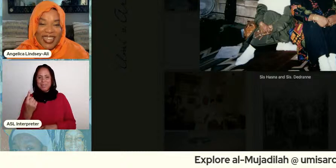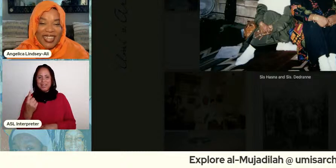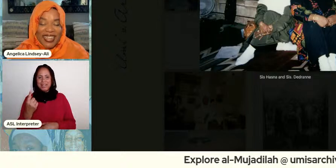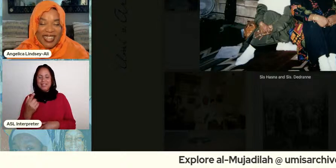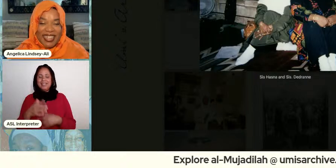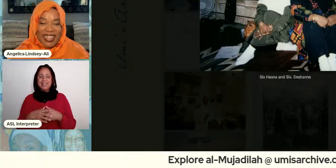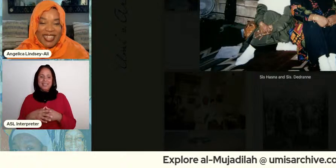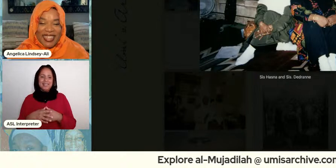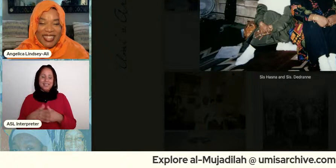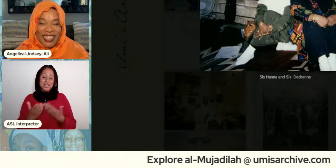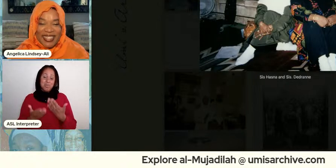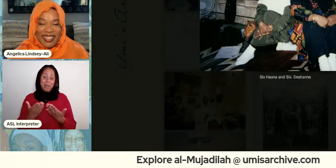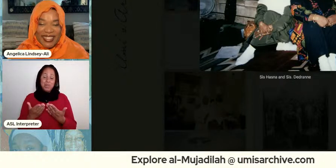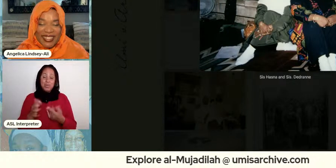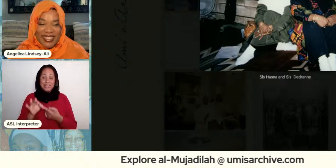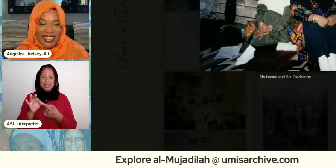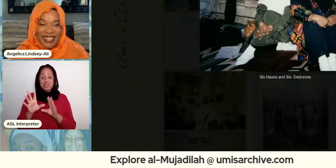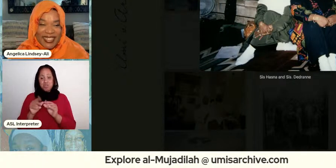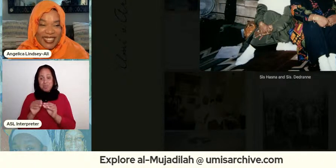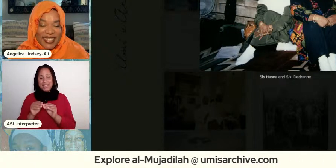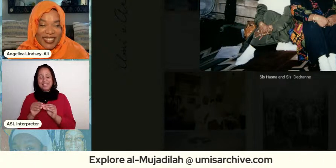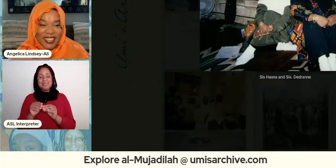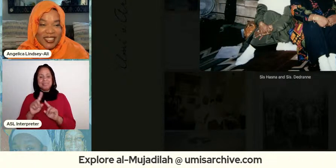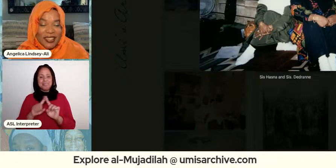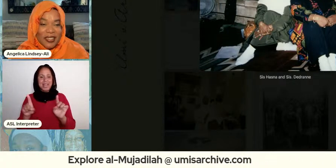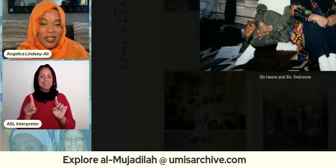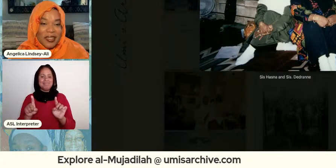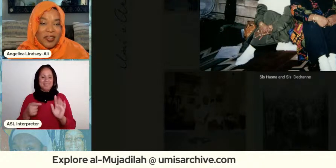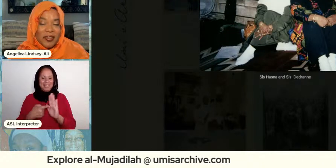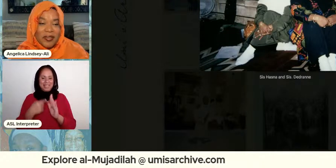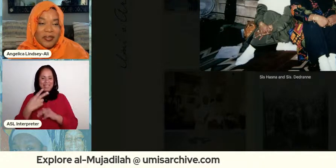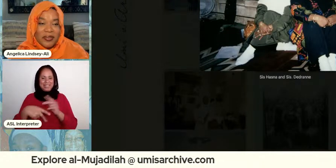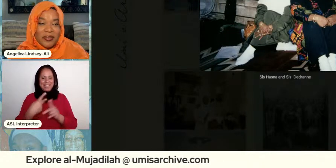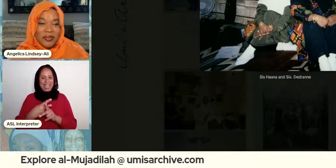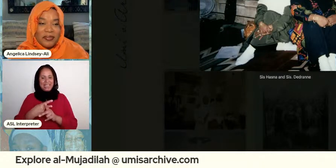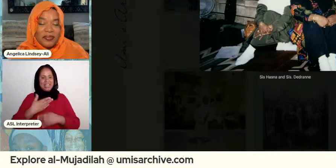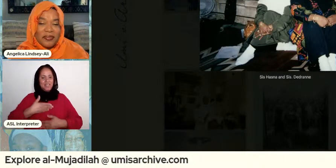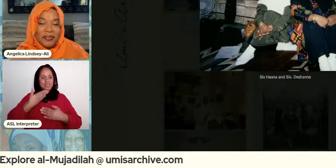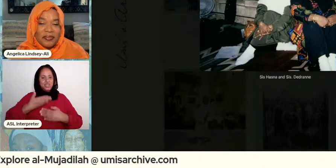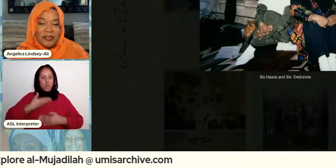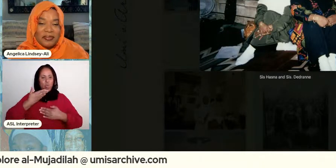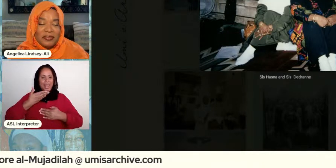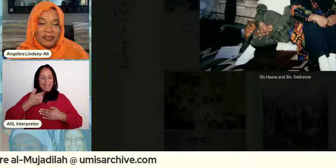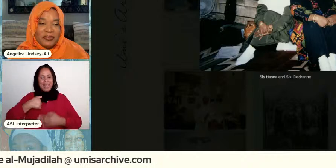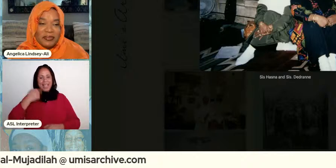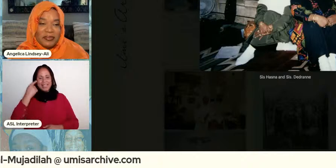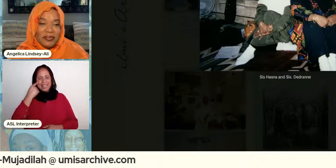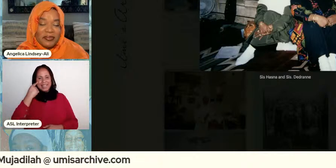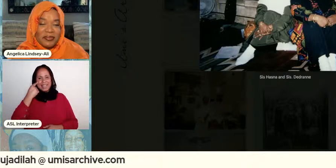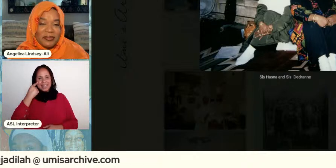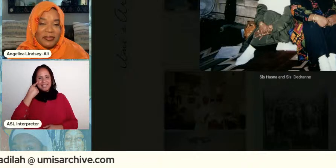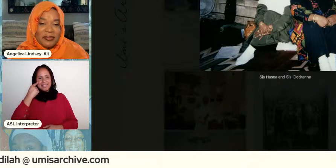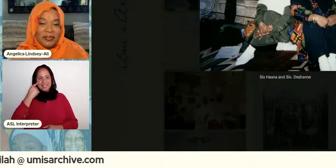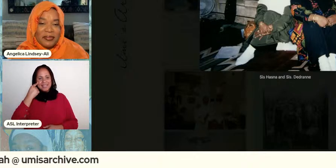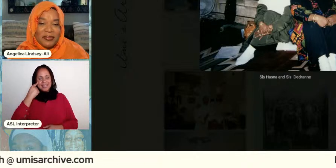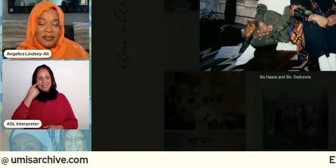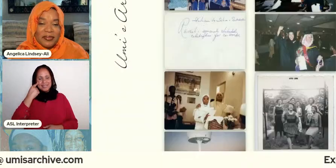because but just this kind of joy you know that i think that it kind of exudes as black women as